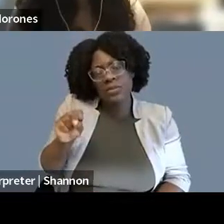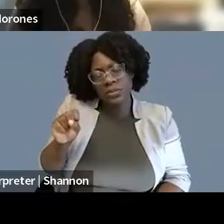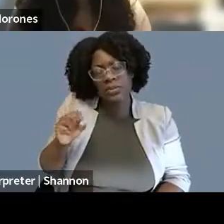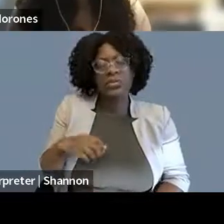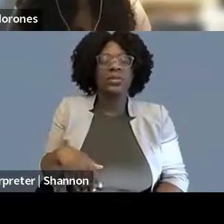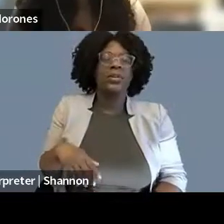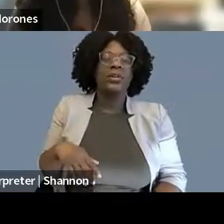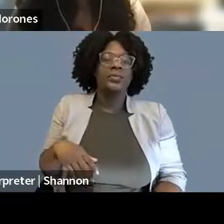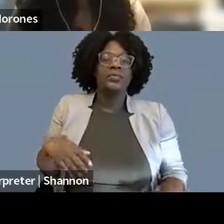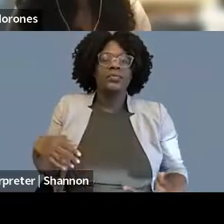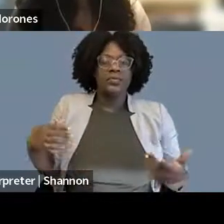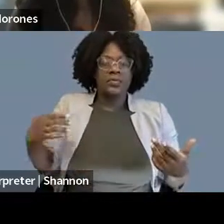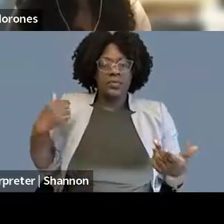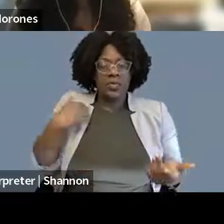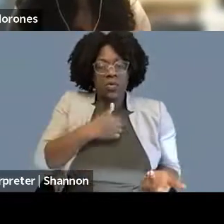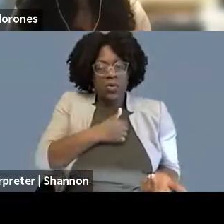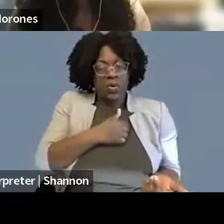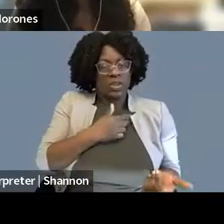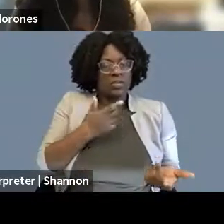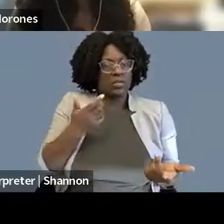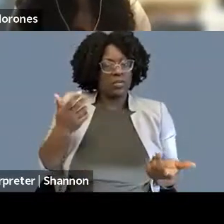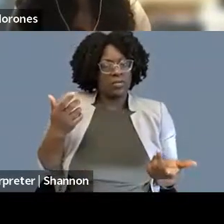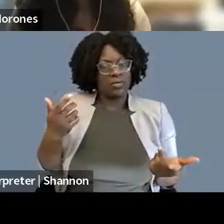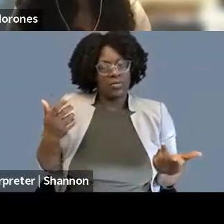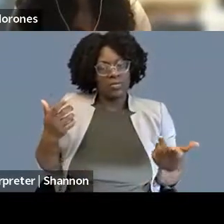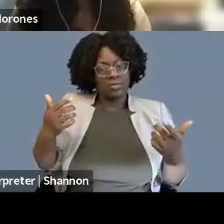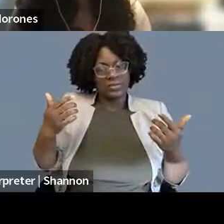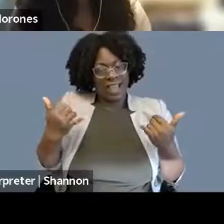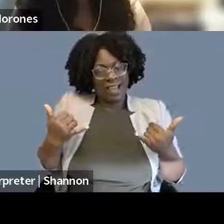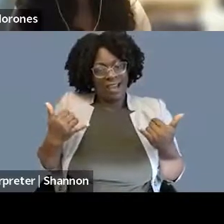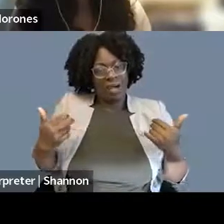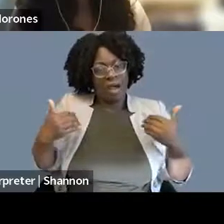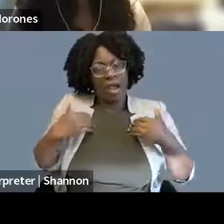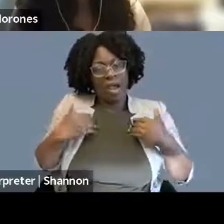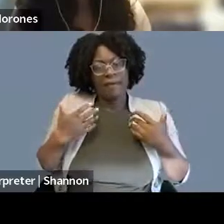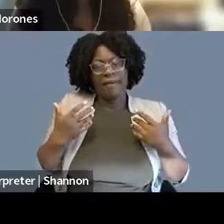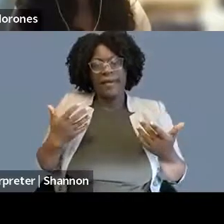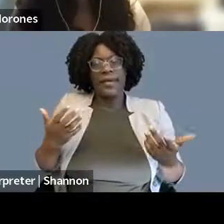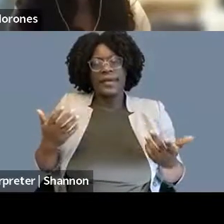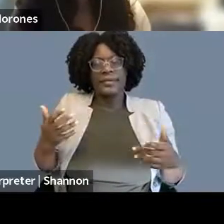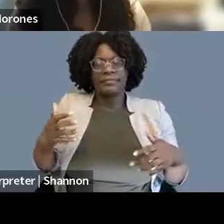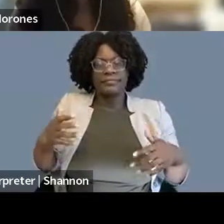because they will be compounded by the things that are now more voluminous and chaotic.